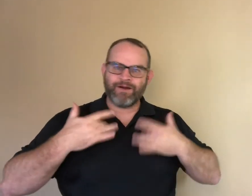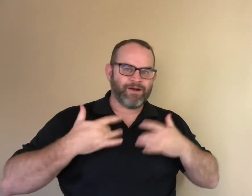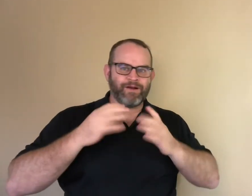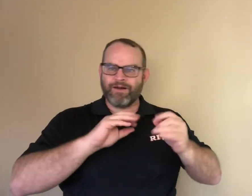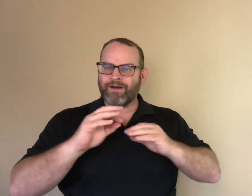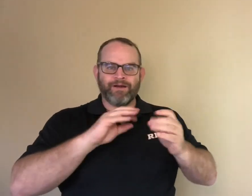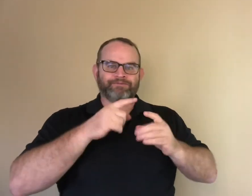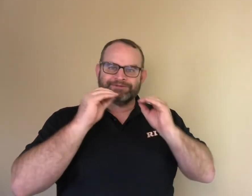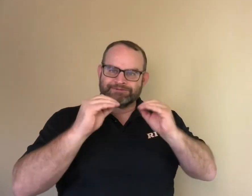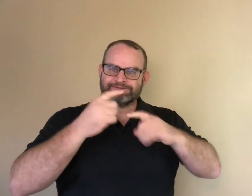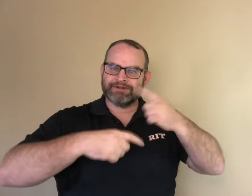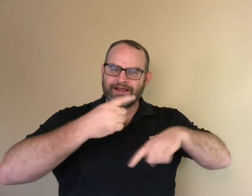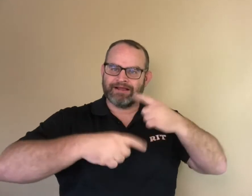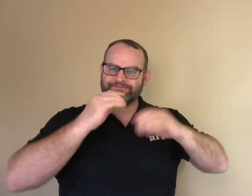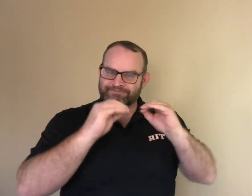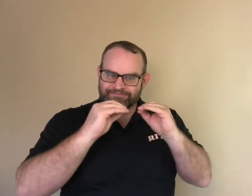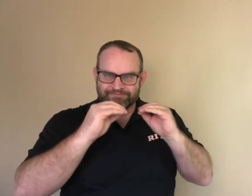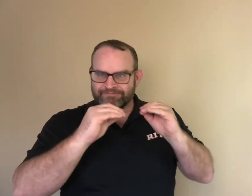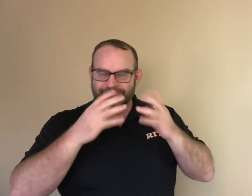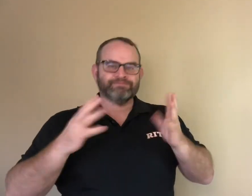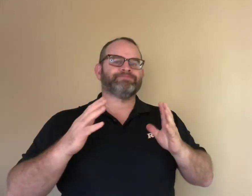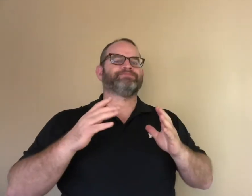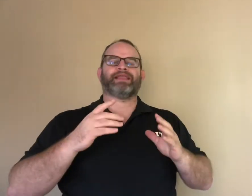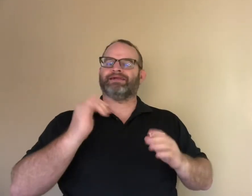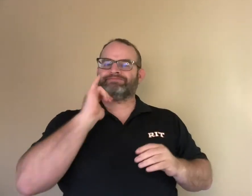In the story, a deaf girl got a pet monkey, taught it some signed words, and bonded with it.